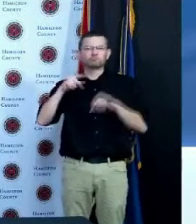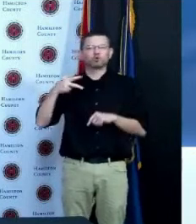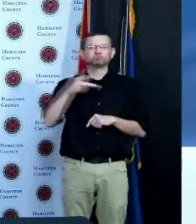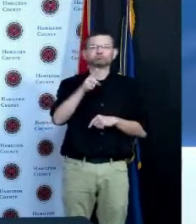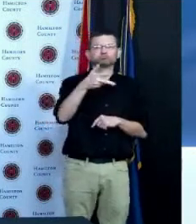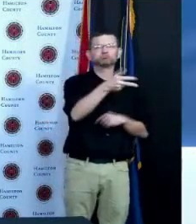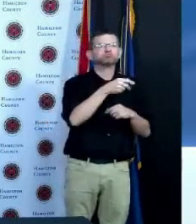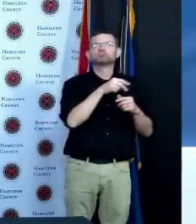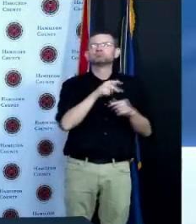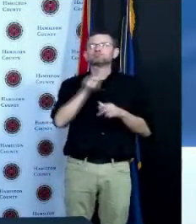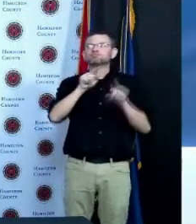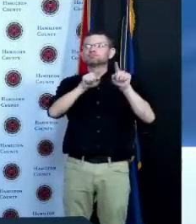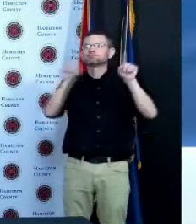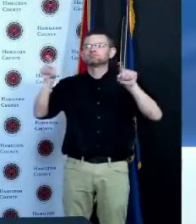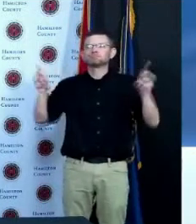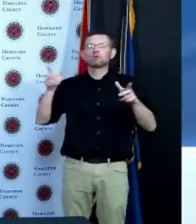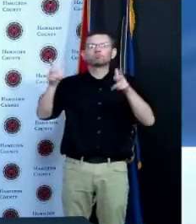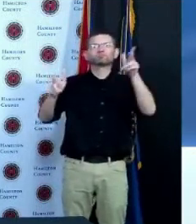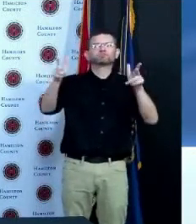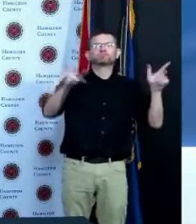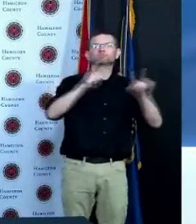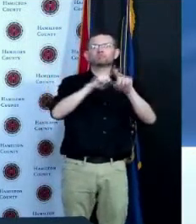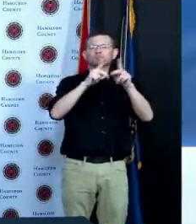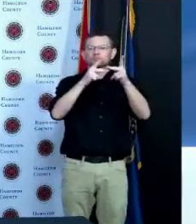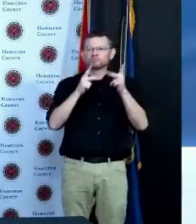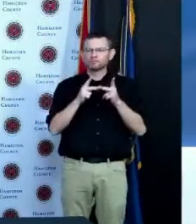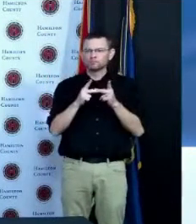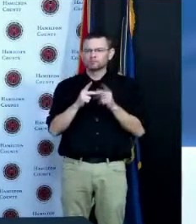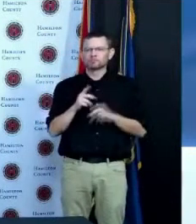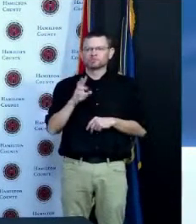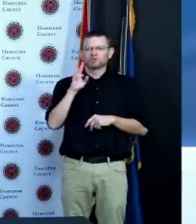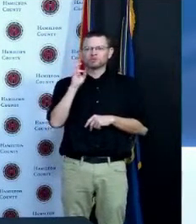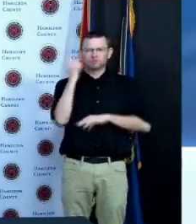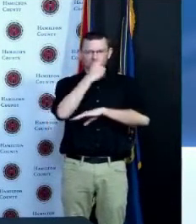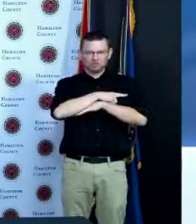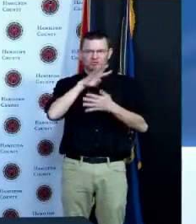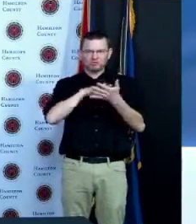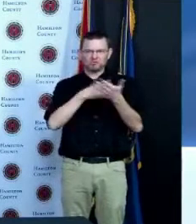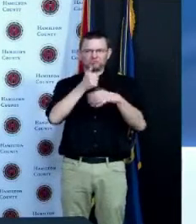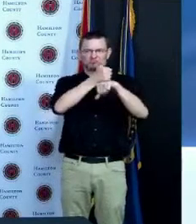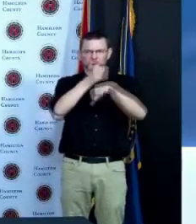we have a six day schedule and we'll be hopping around and making sure that we are accessible